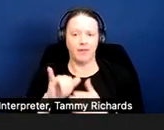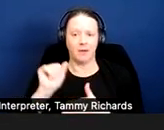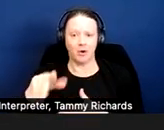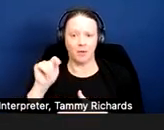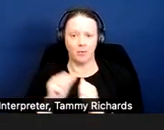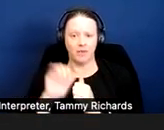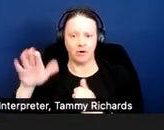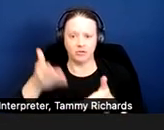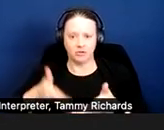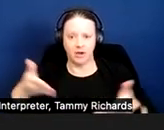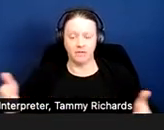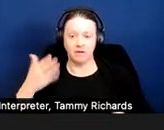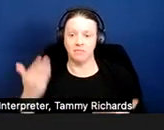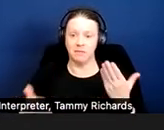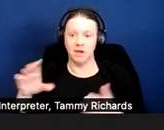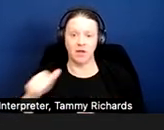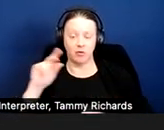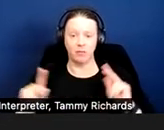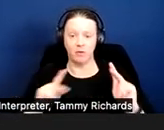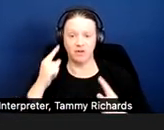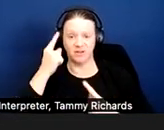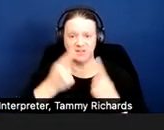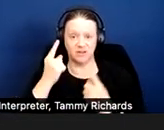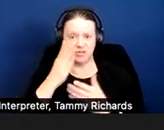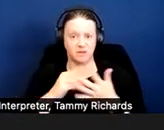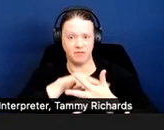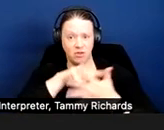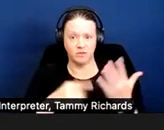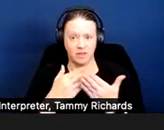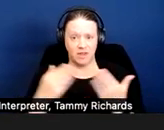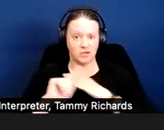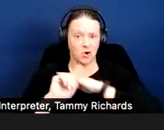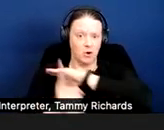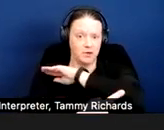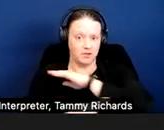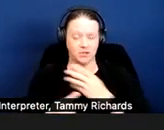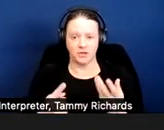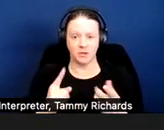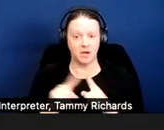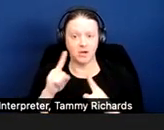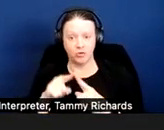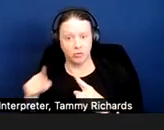Other people may consider some of those belongings garbage when, to them, it's a treasure, right?